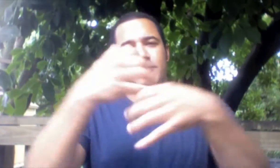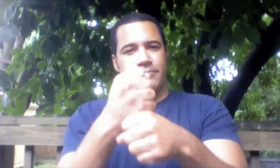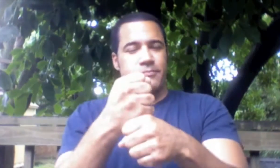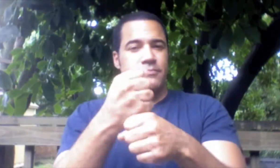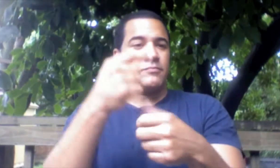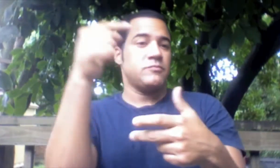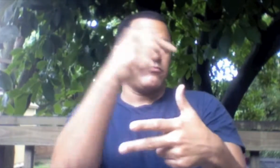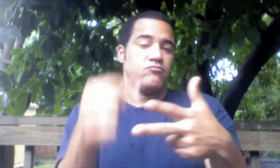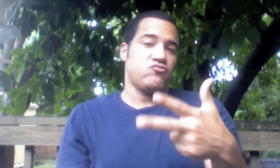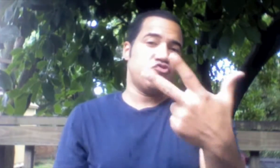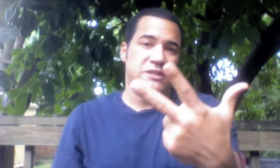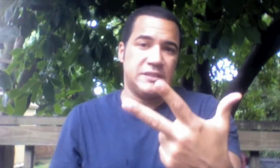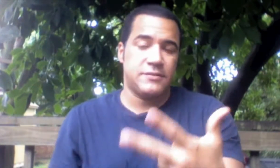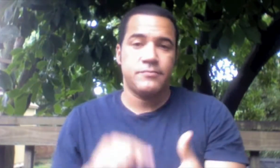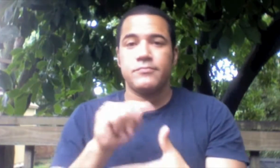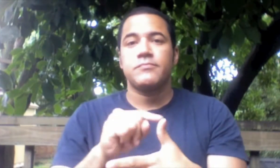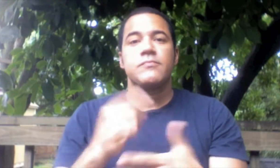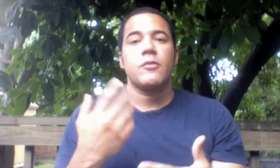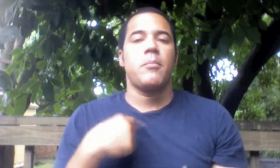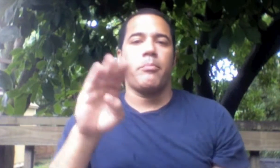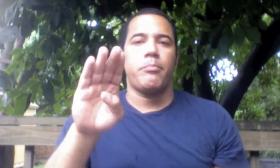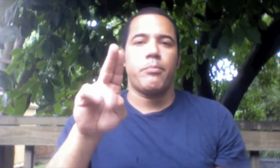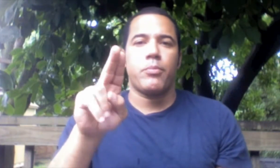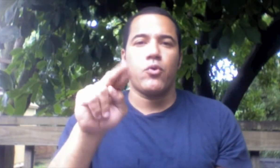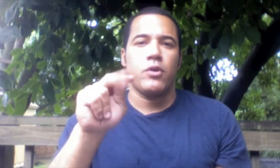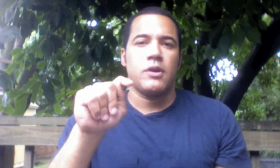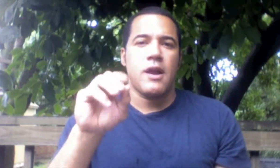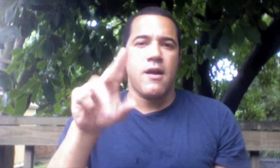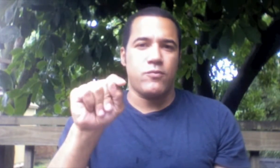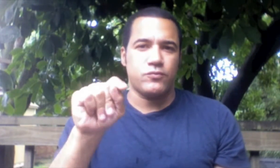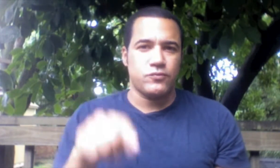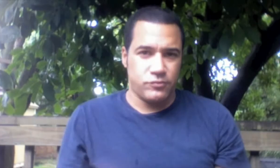I am going to go ahead and give a brief explanation with three reasons. 1. I am burned out